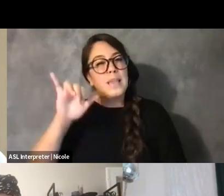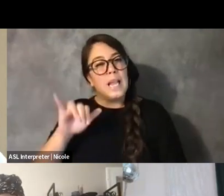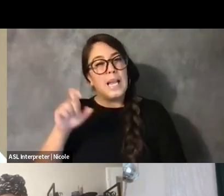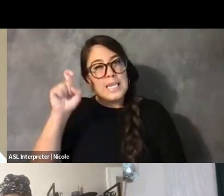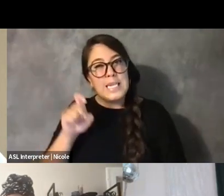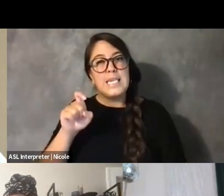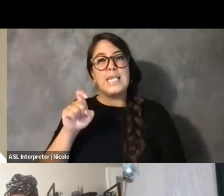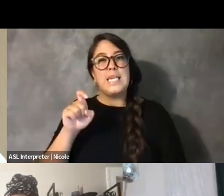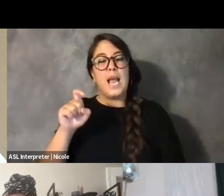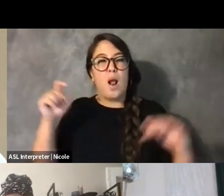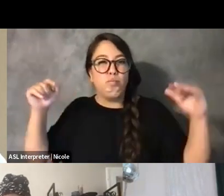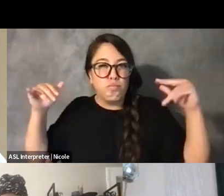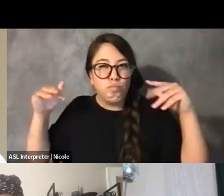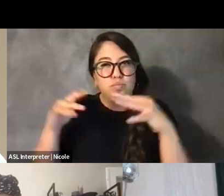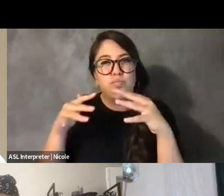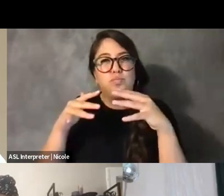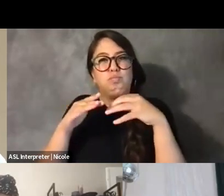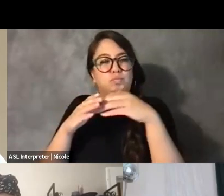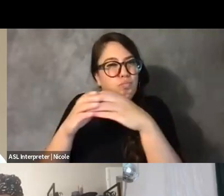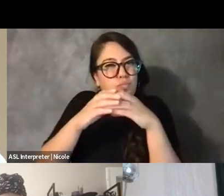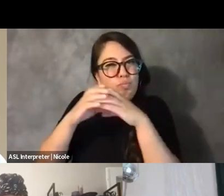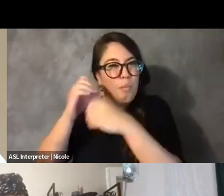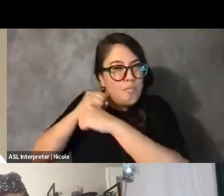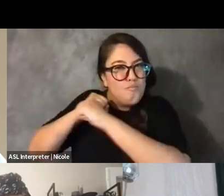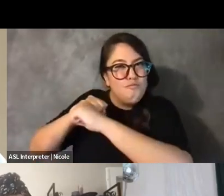and protect our sacred spaces, like, and our art.